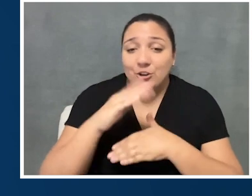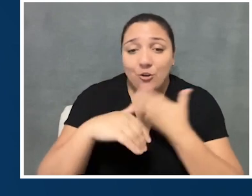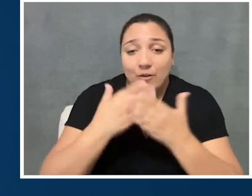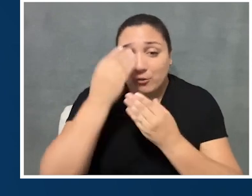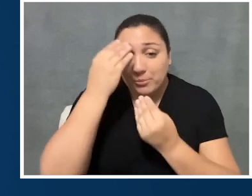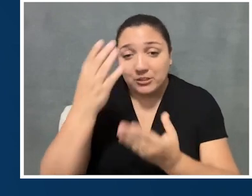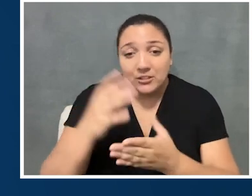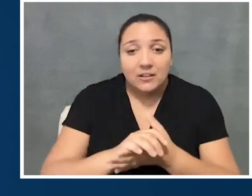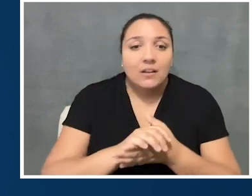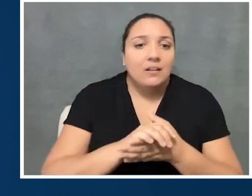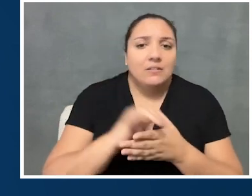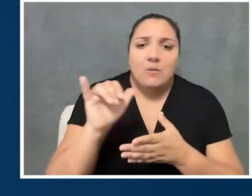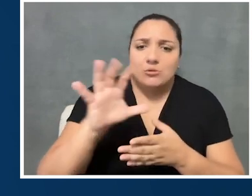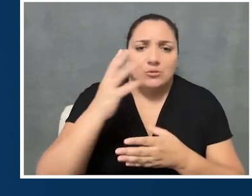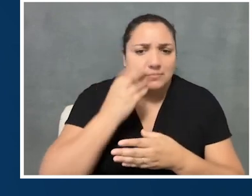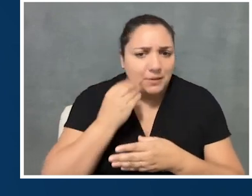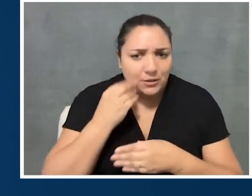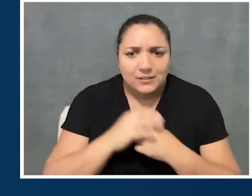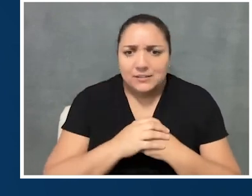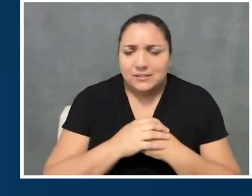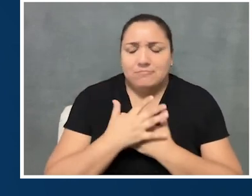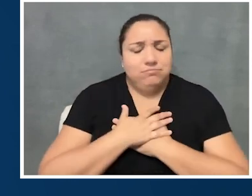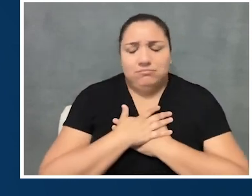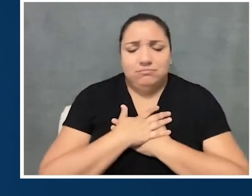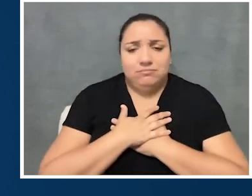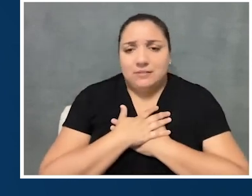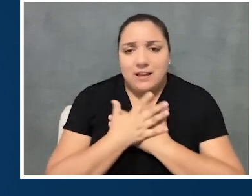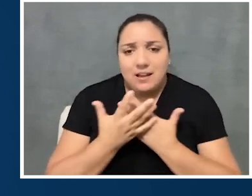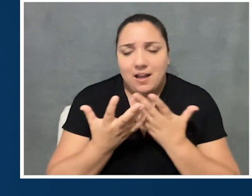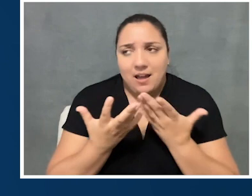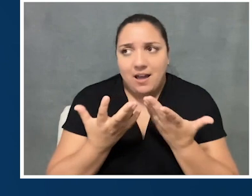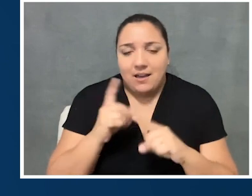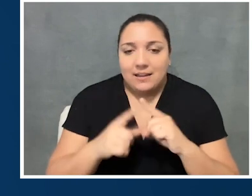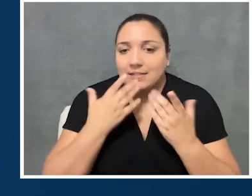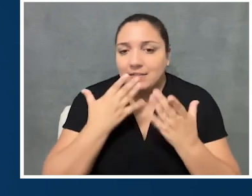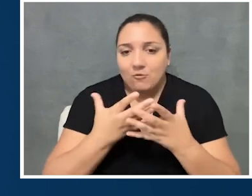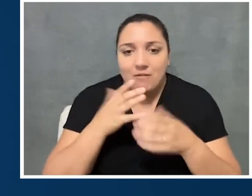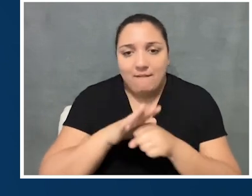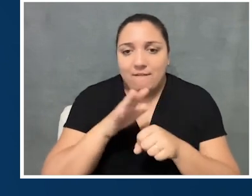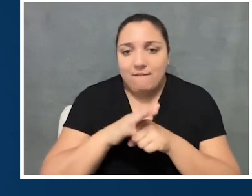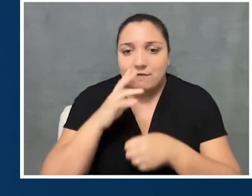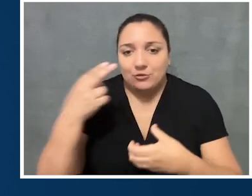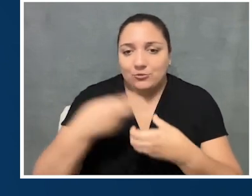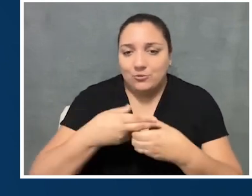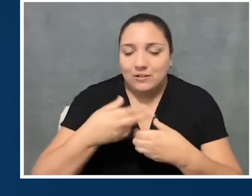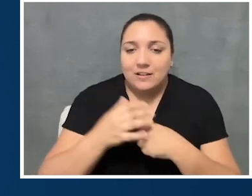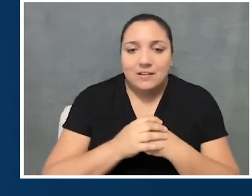for sharing all the information, as well as just your experience. I really can't thank you enough for coming on.